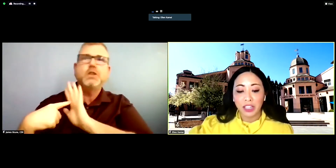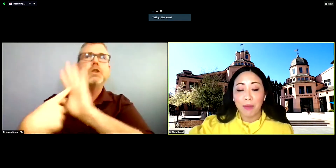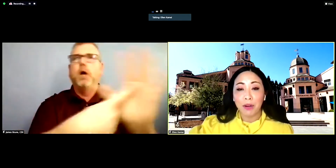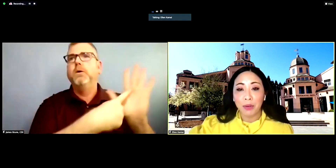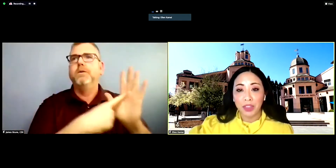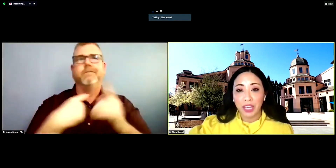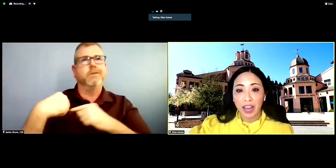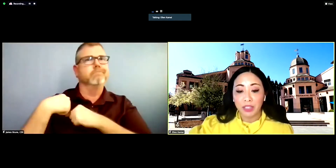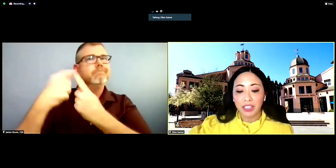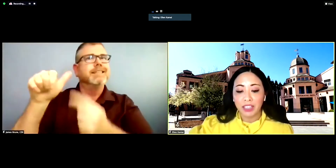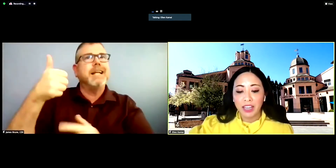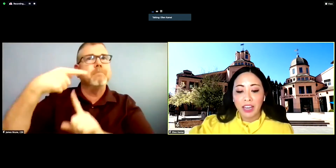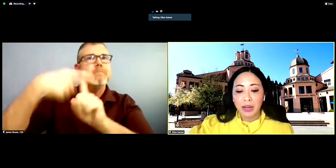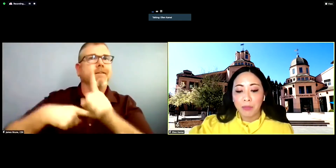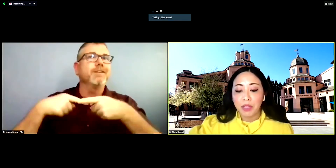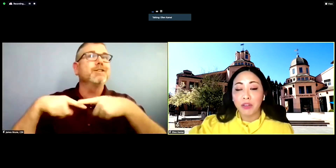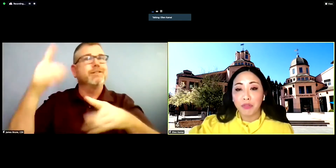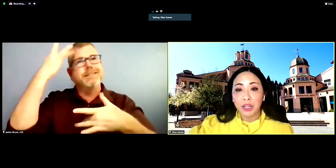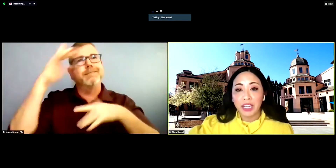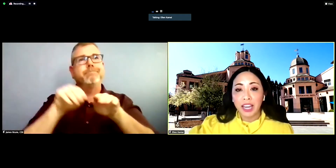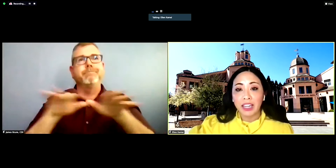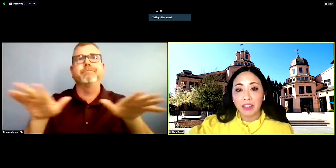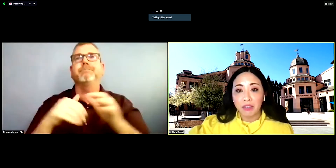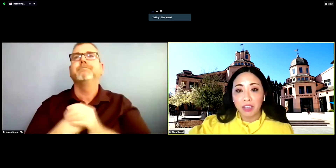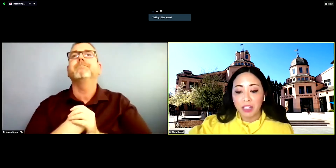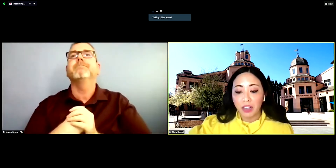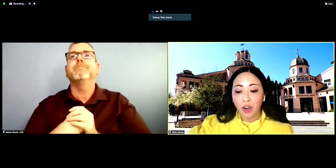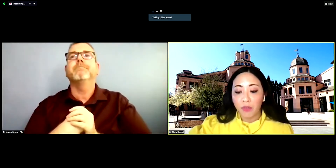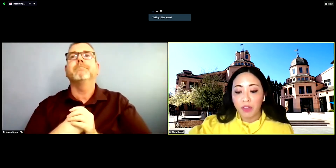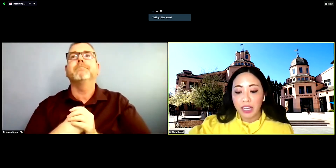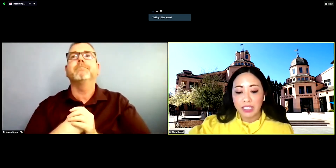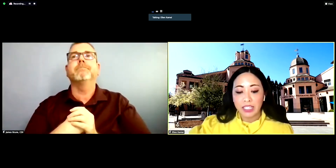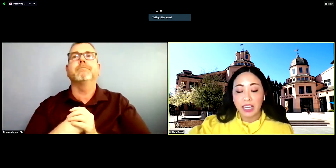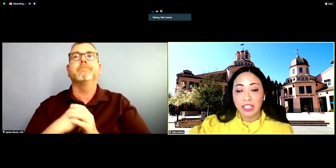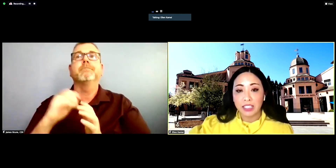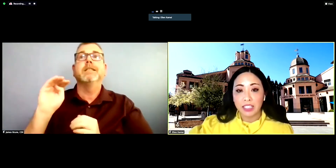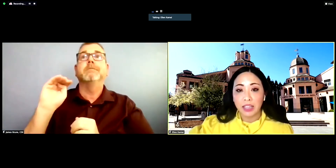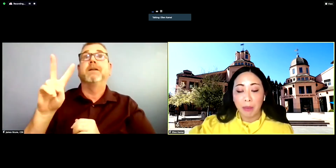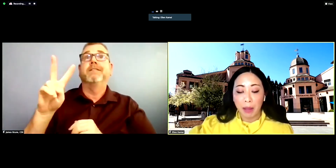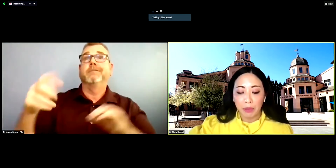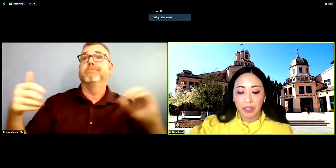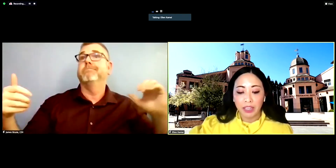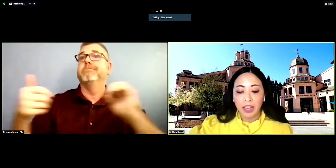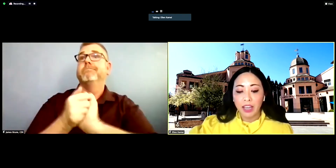to collaborate with the county in bringing free and convenient COVID-19 testing to the public,